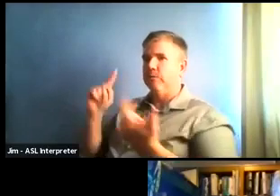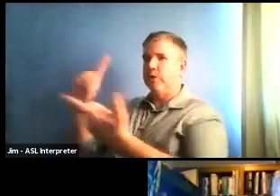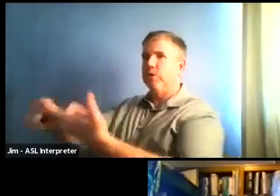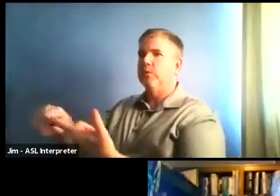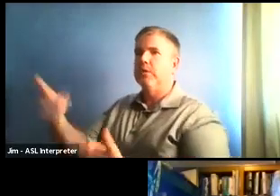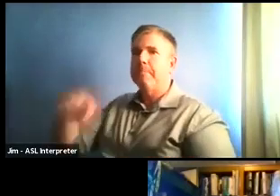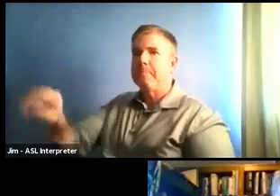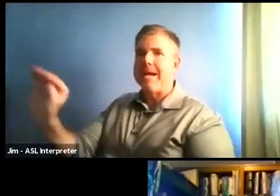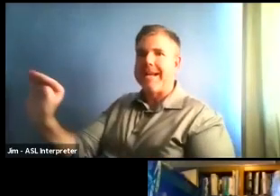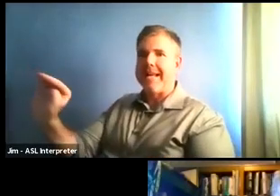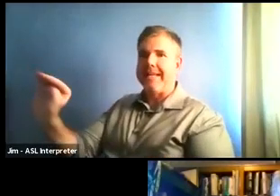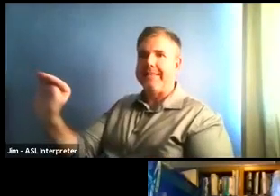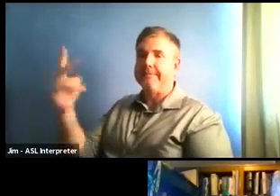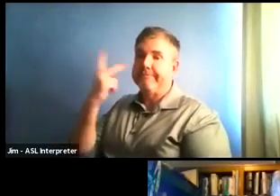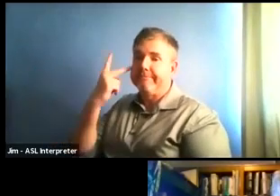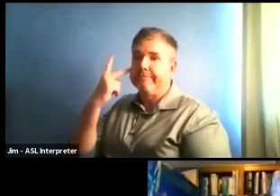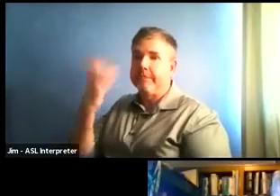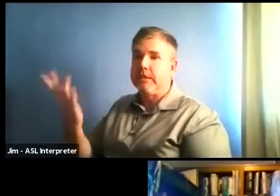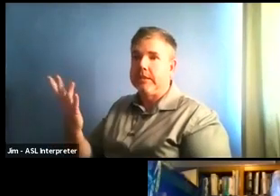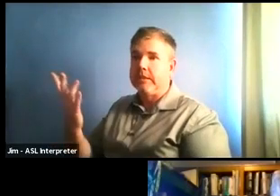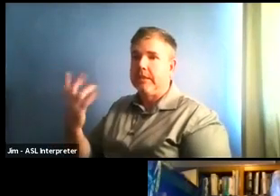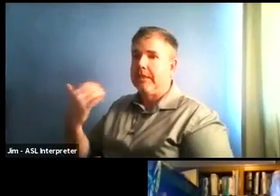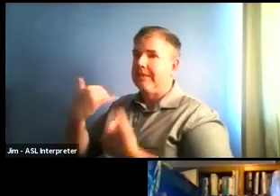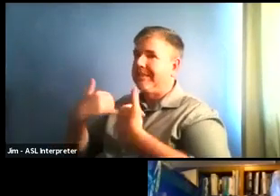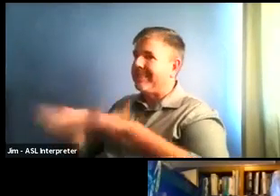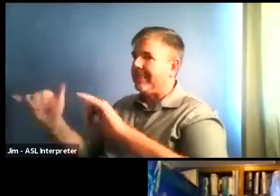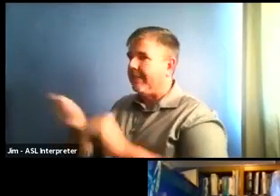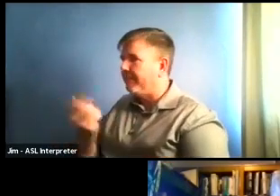But there if we end up in less than thirty five a day, average or not.